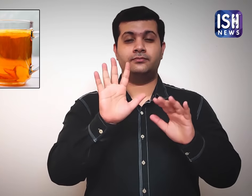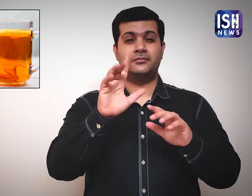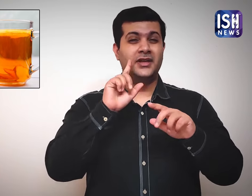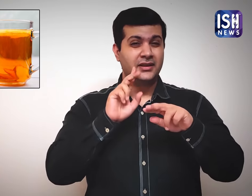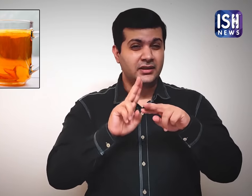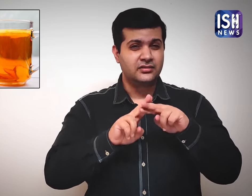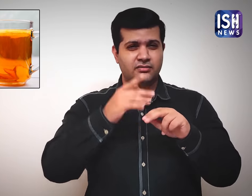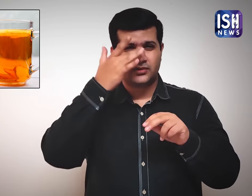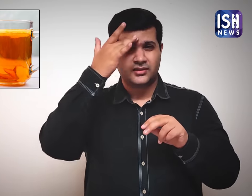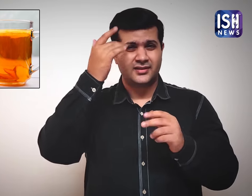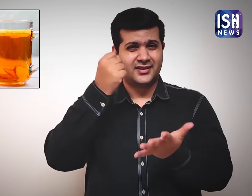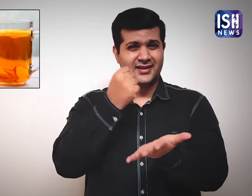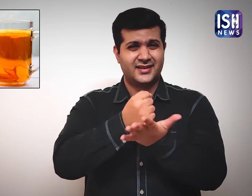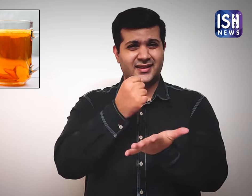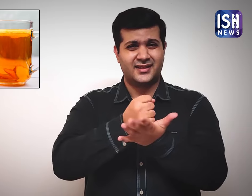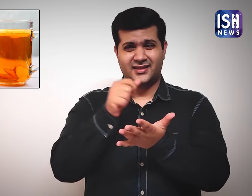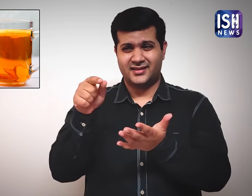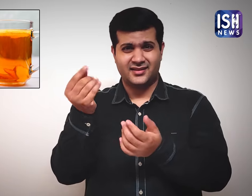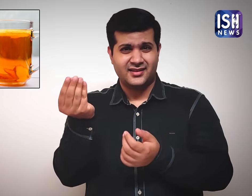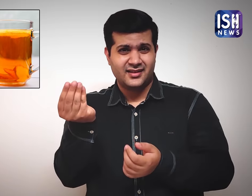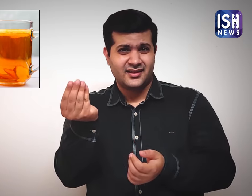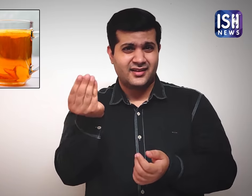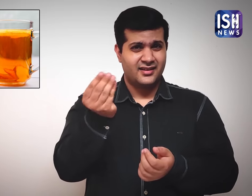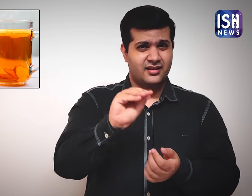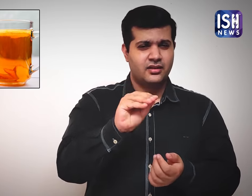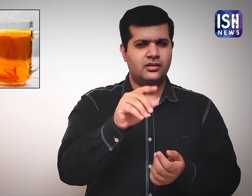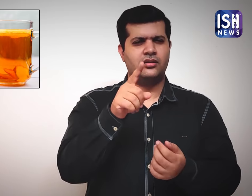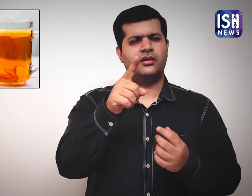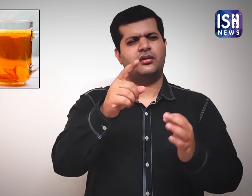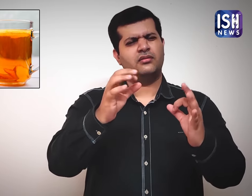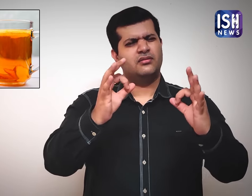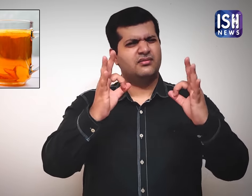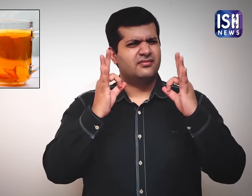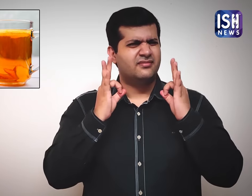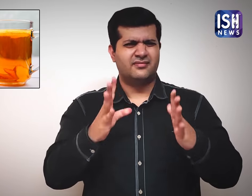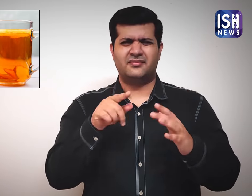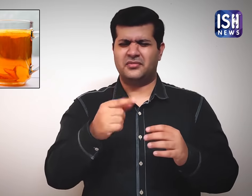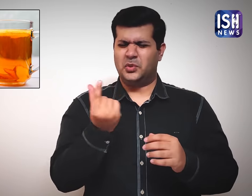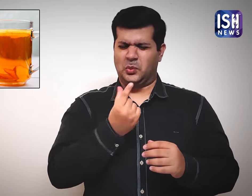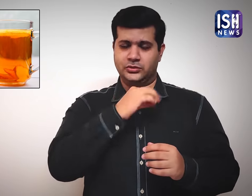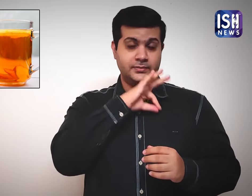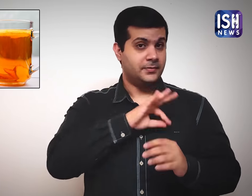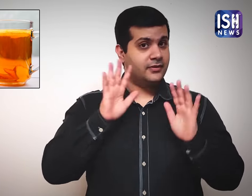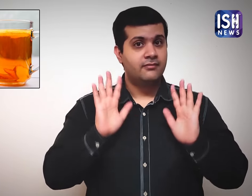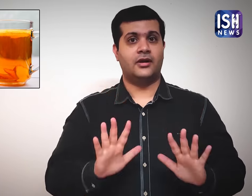It is best when you add ginger to the hot beverages.